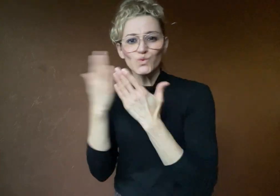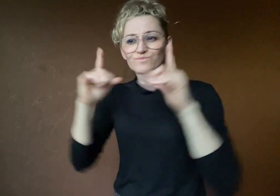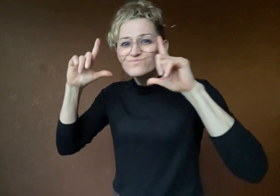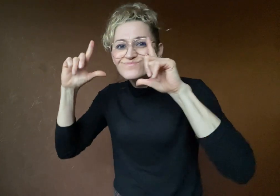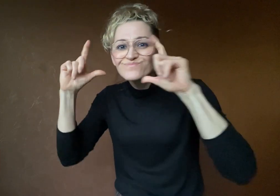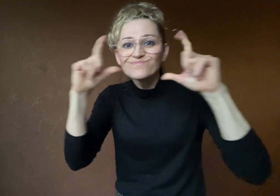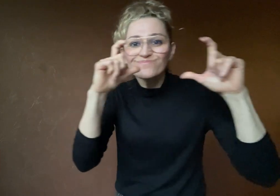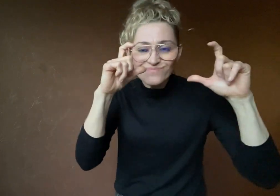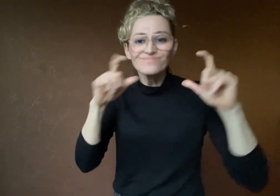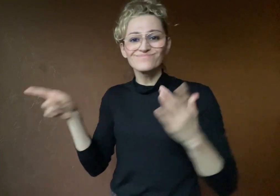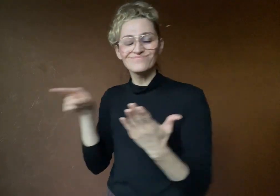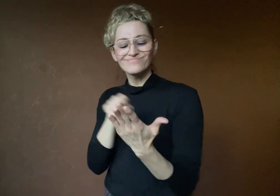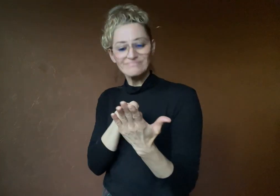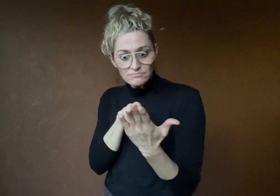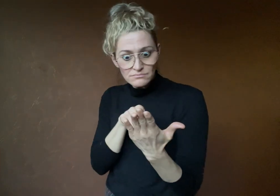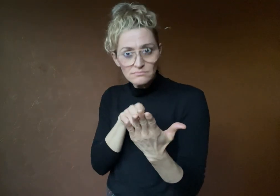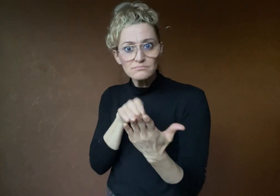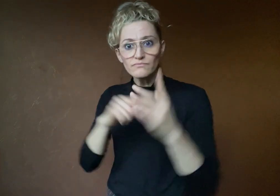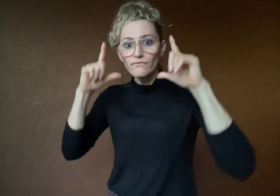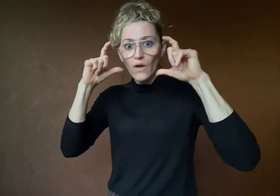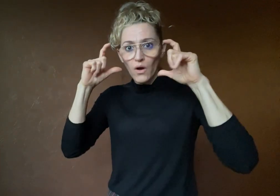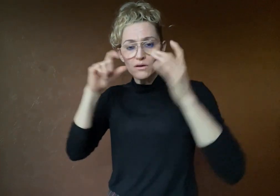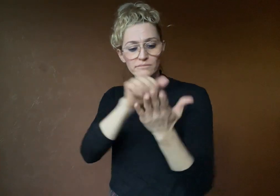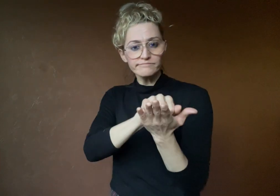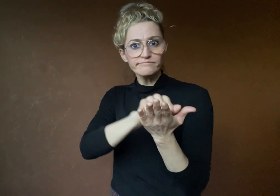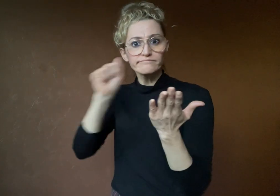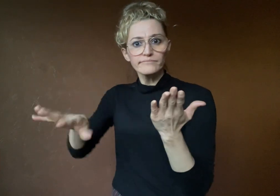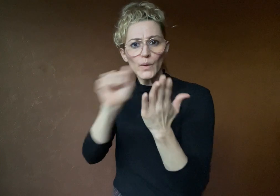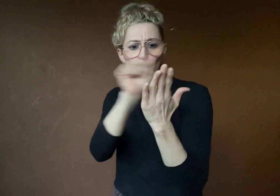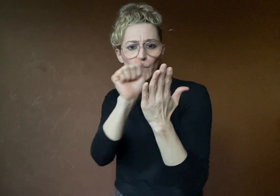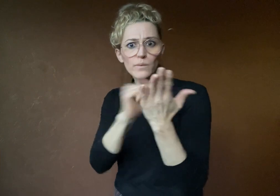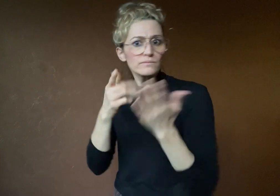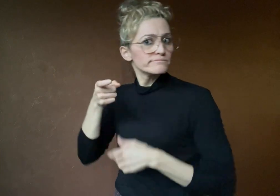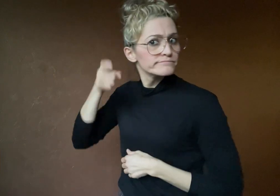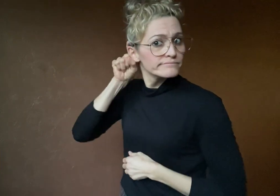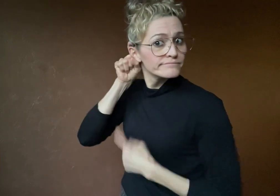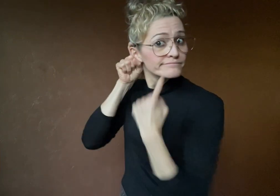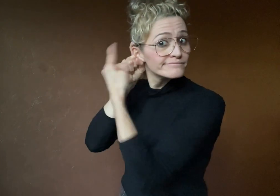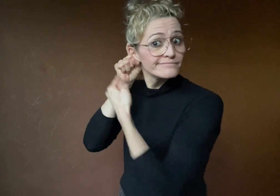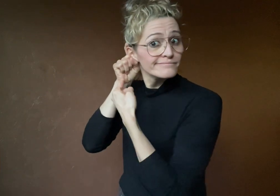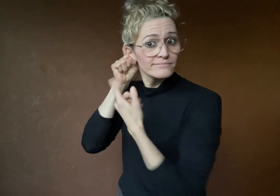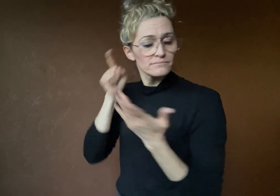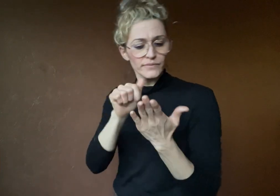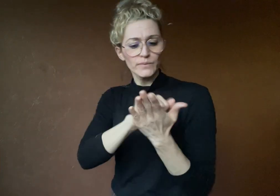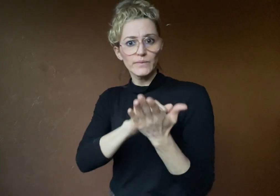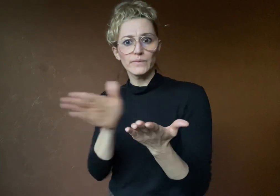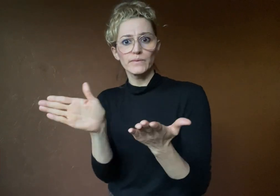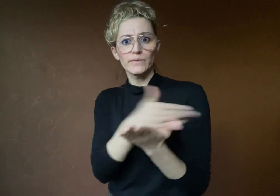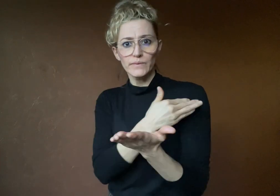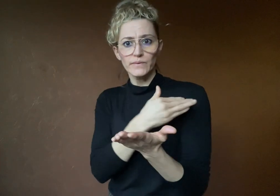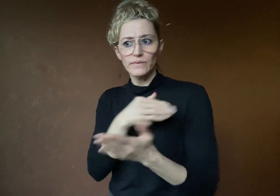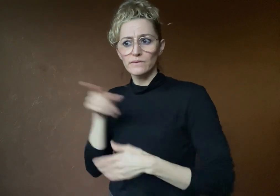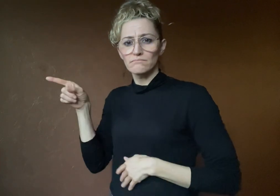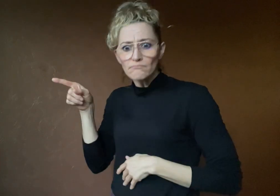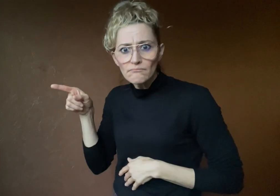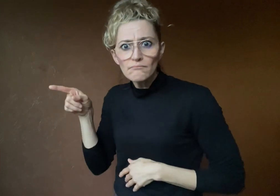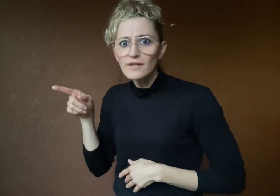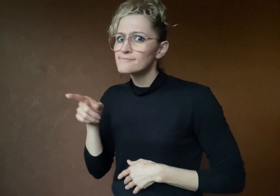hearing aids out of his school pictures. Whitney´s son was taught